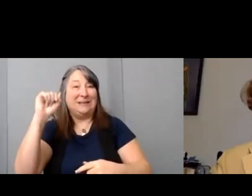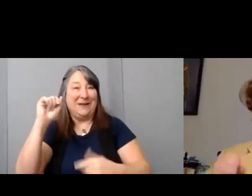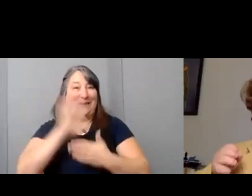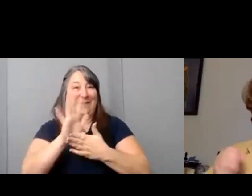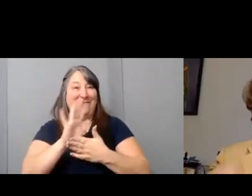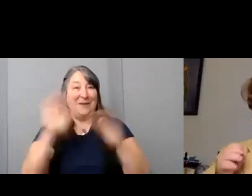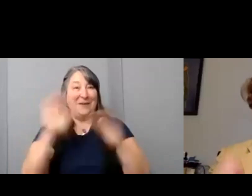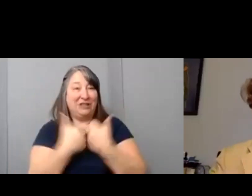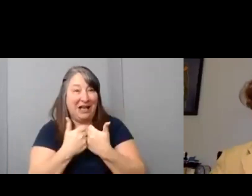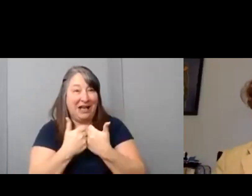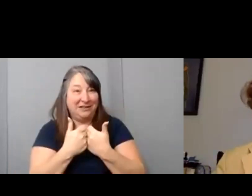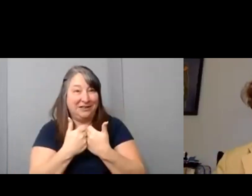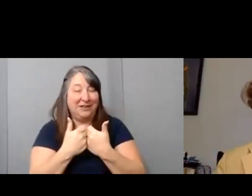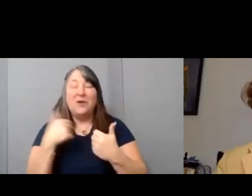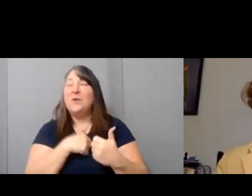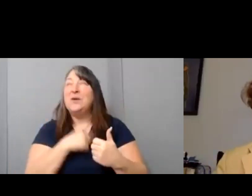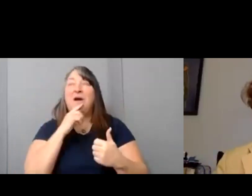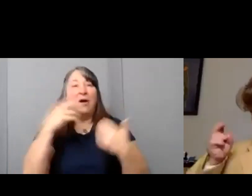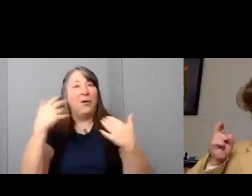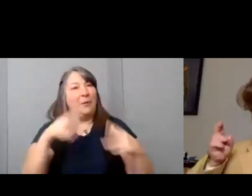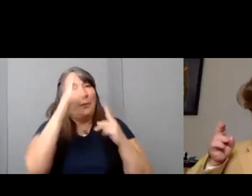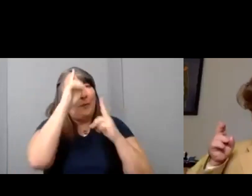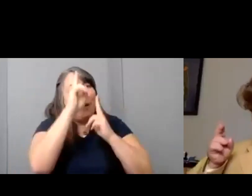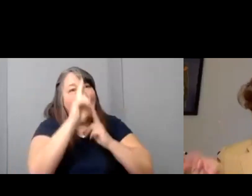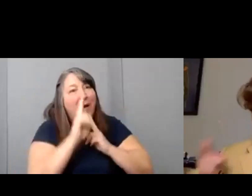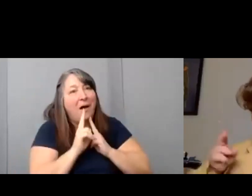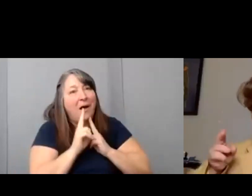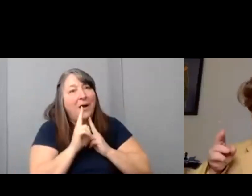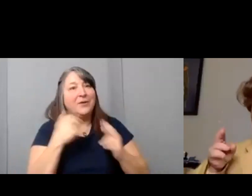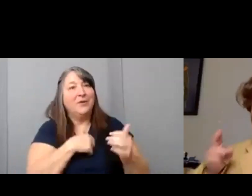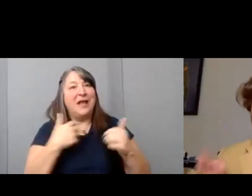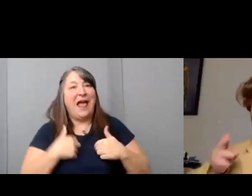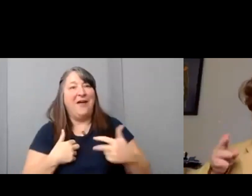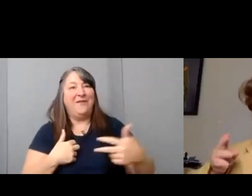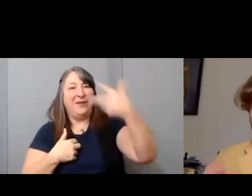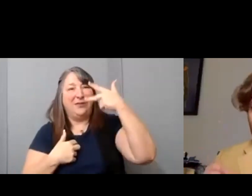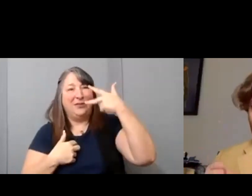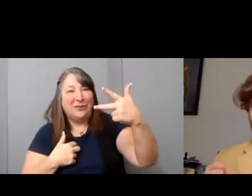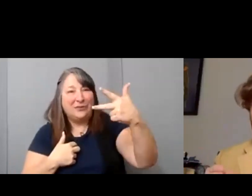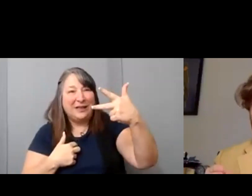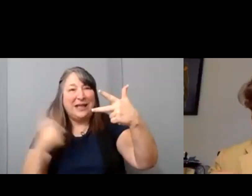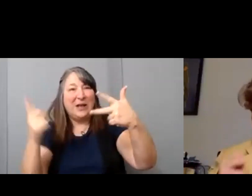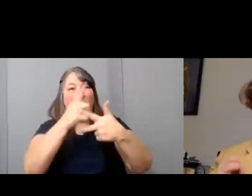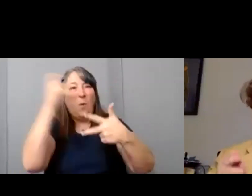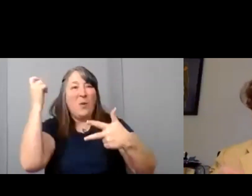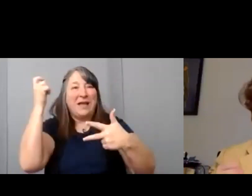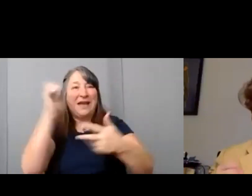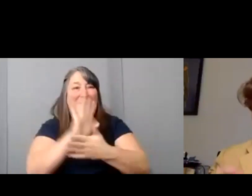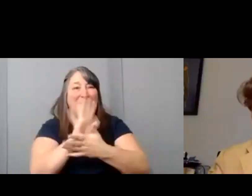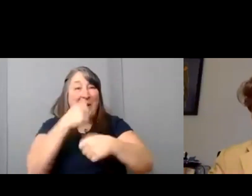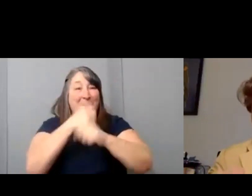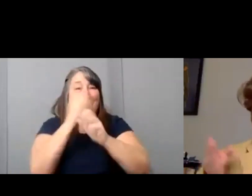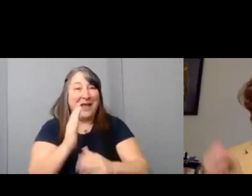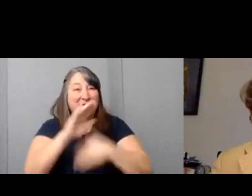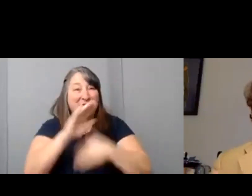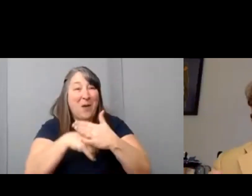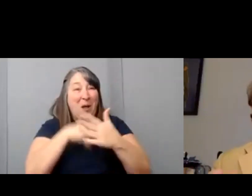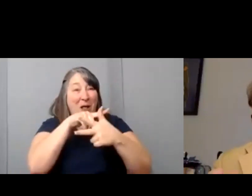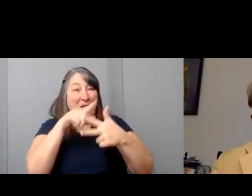and we are so honored that we have the three winning filmmakers from those films that are here with us today. Now